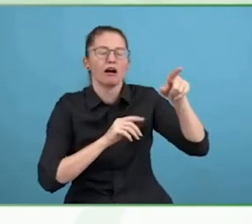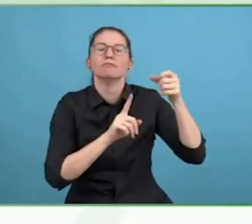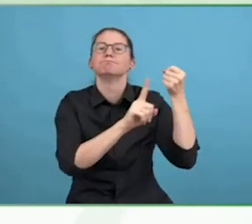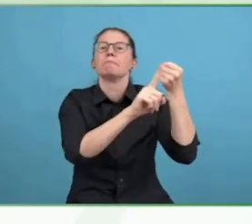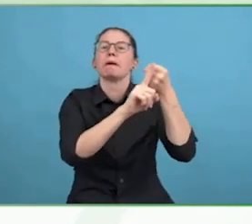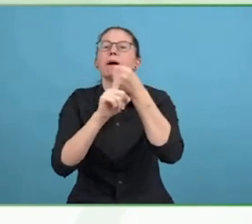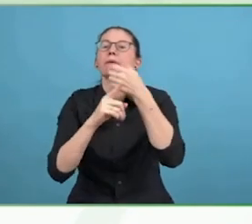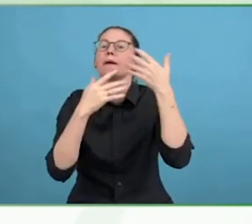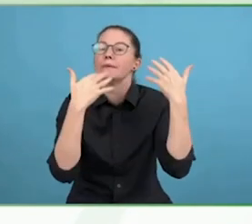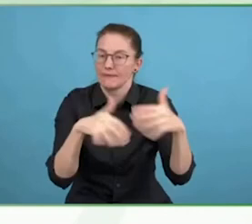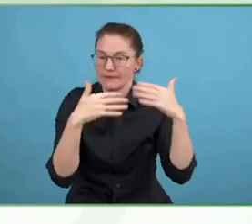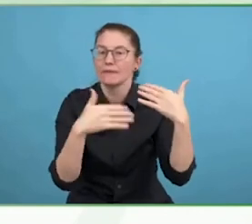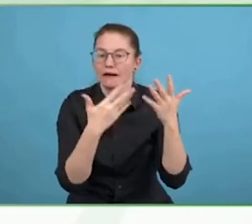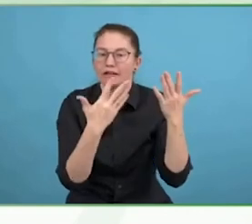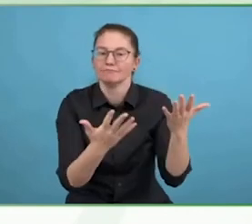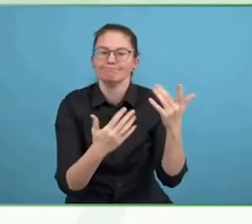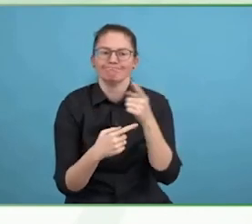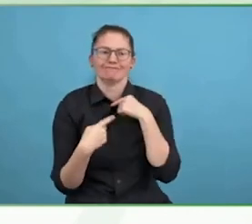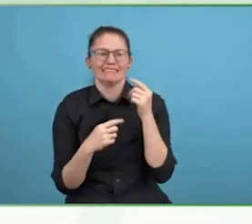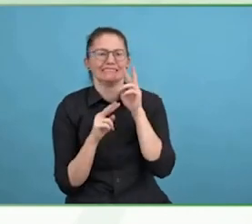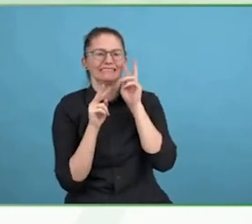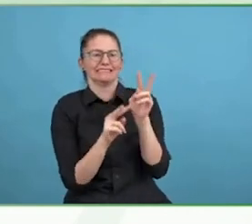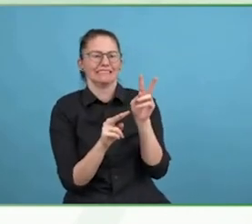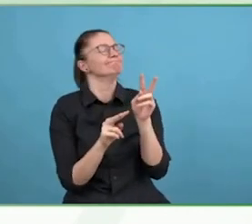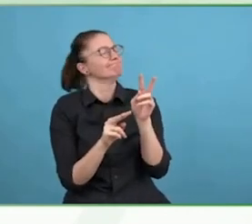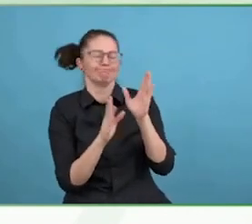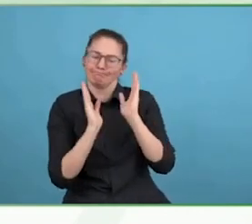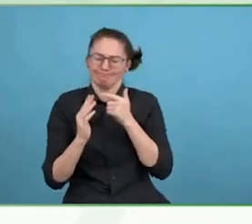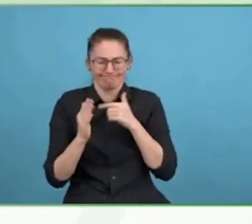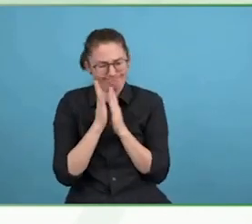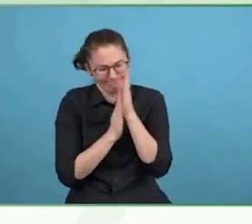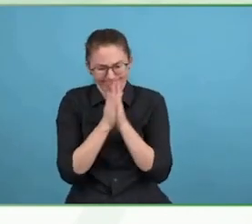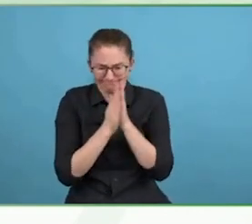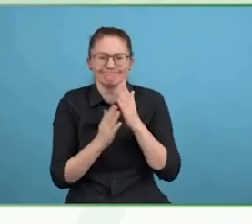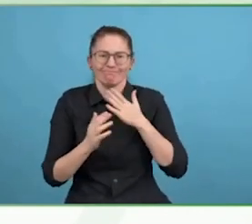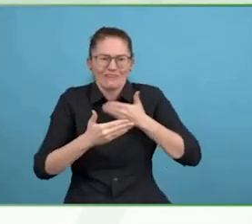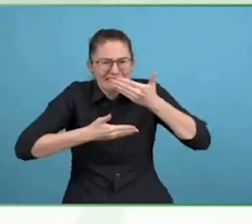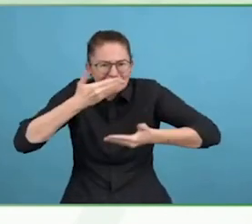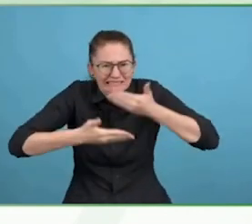and men the supporters of our work everyday.